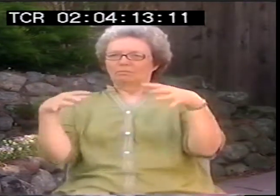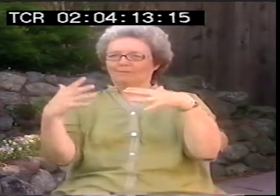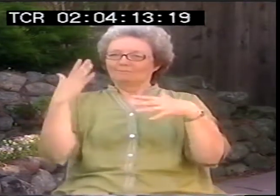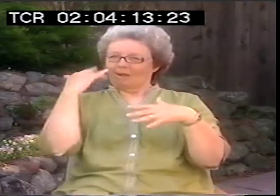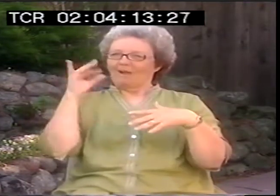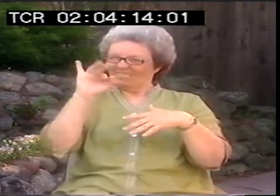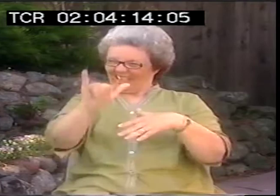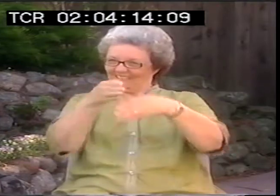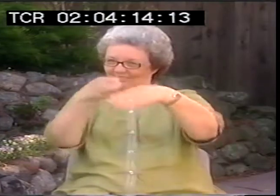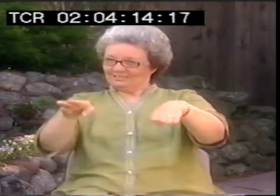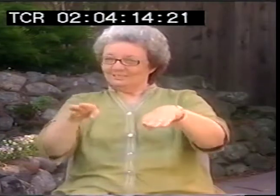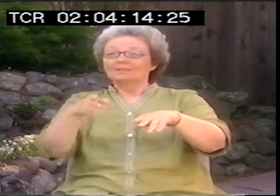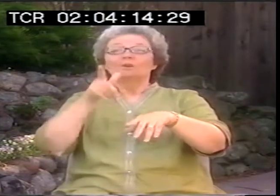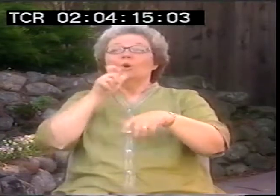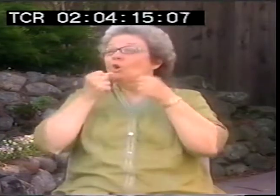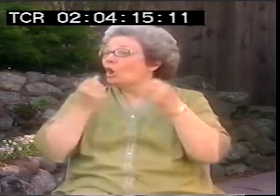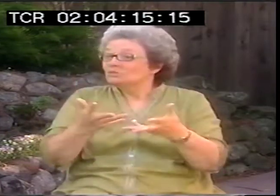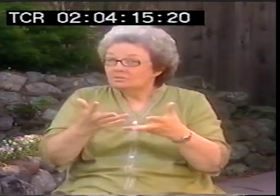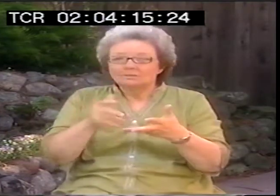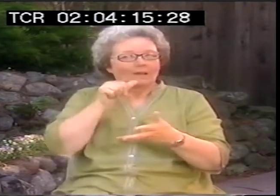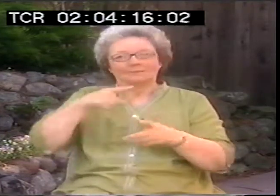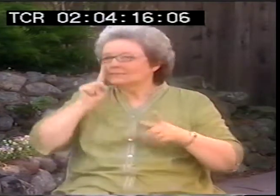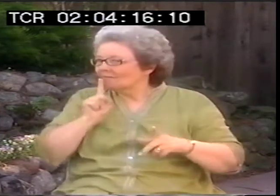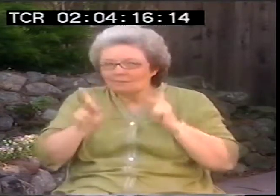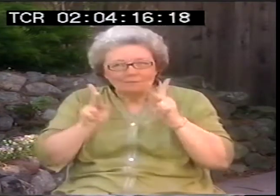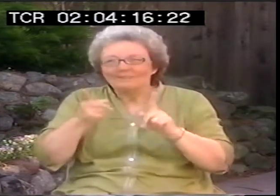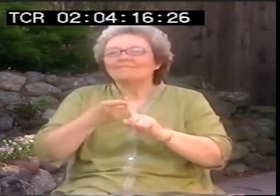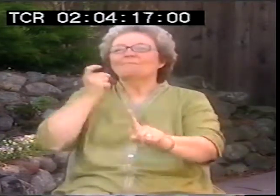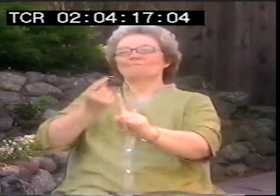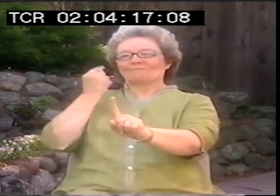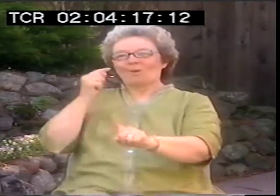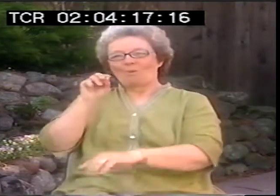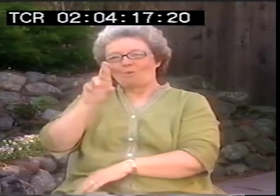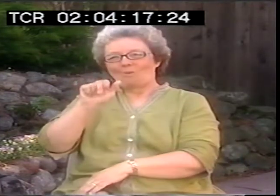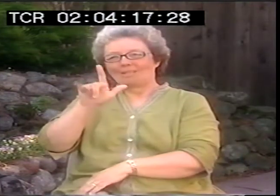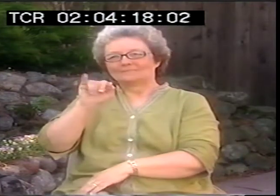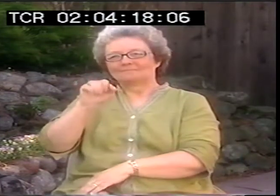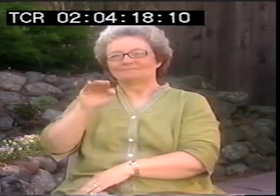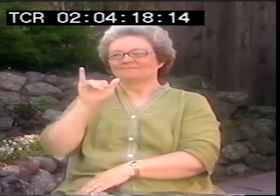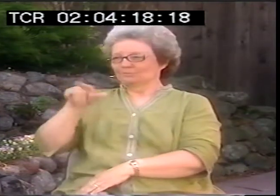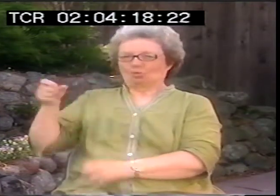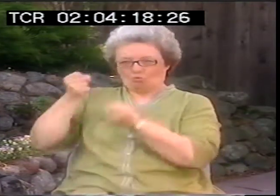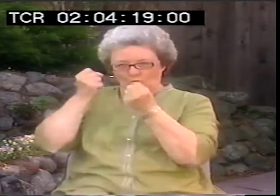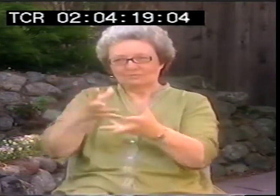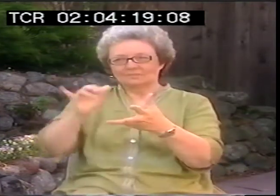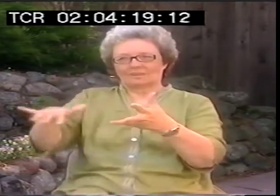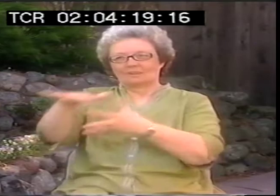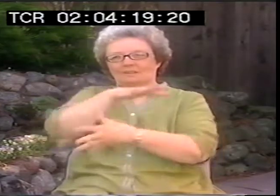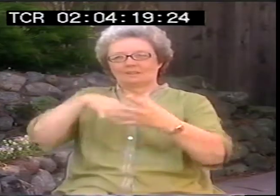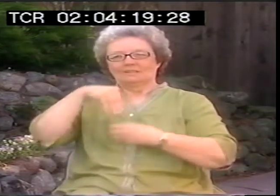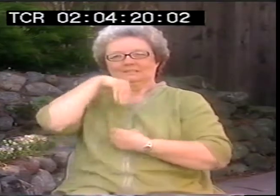That's what they did. They caused schisms and they created a division that didn't exist before.